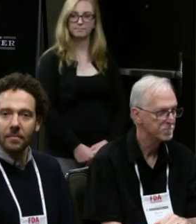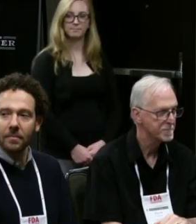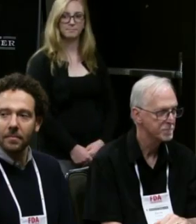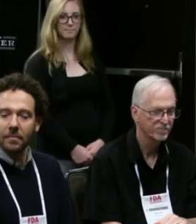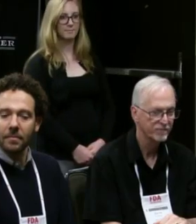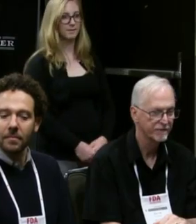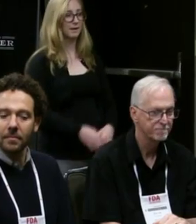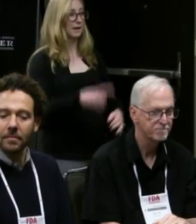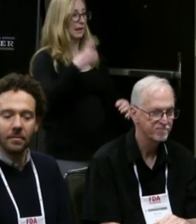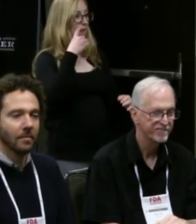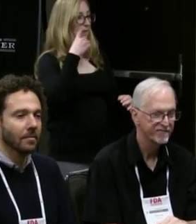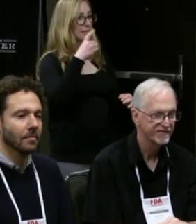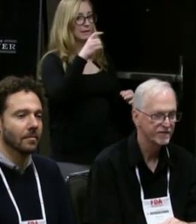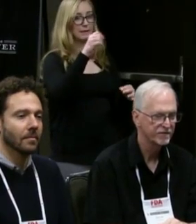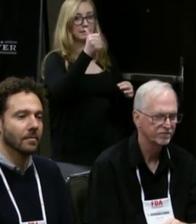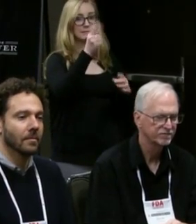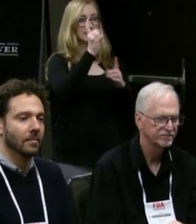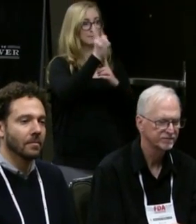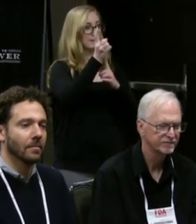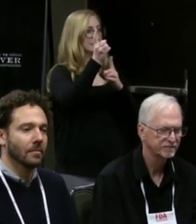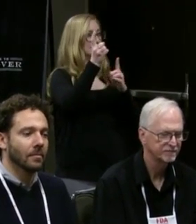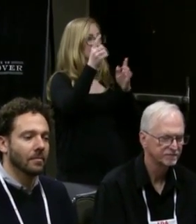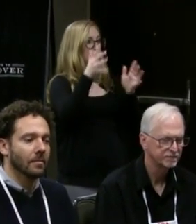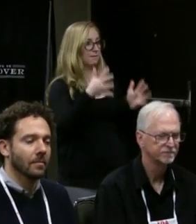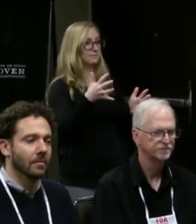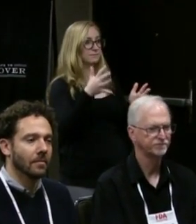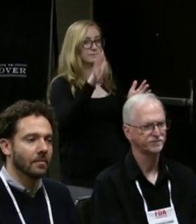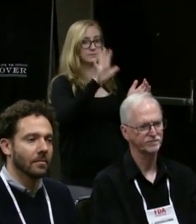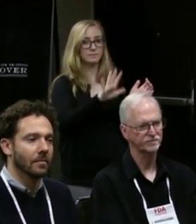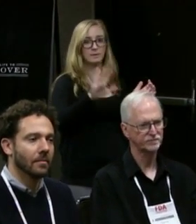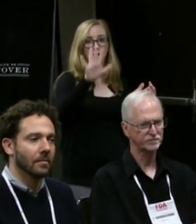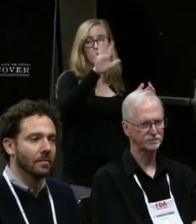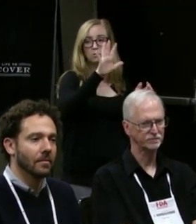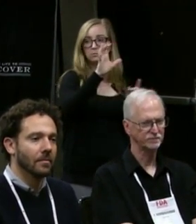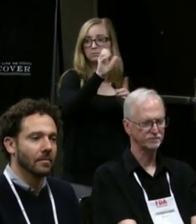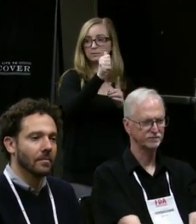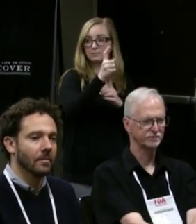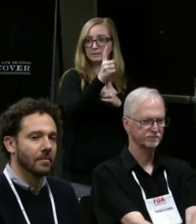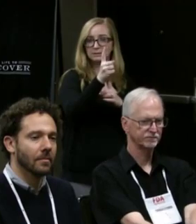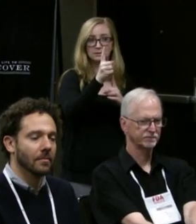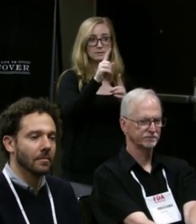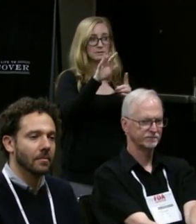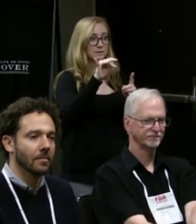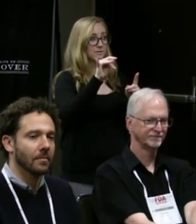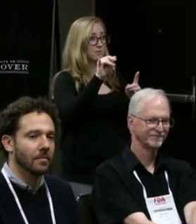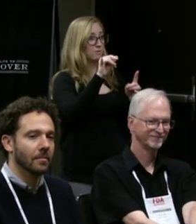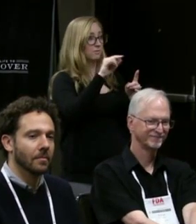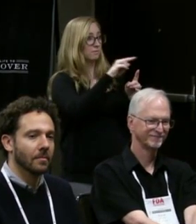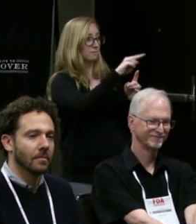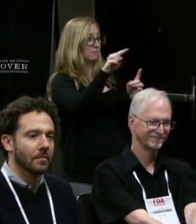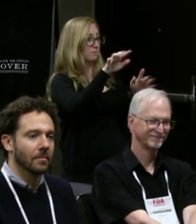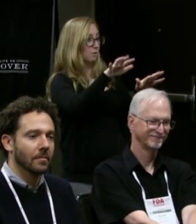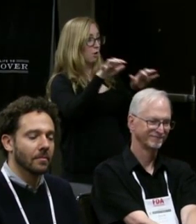(Desdemona) I think we have maybe 10 minutes or so, if there are any questions for our panel.